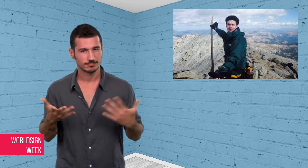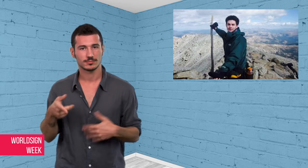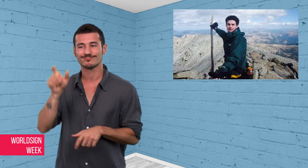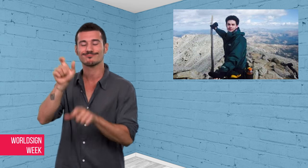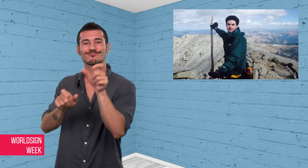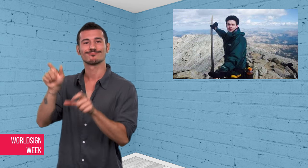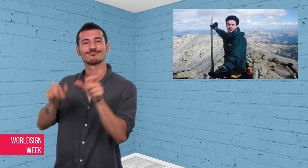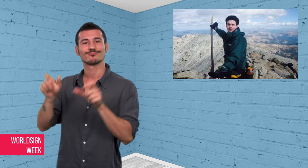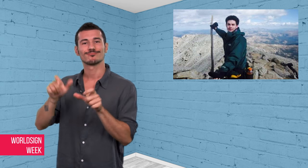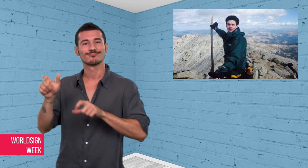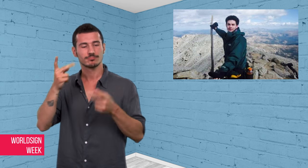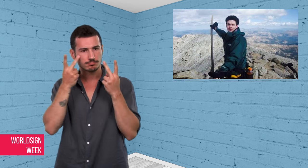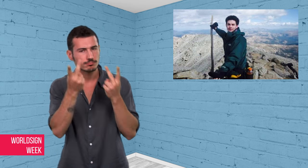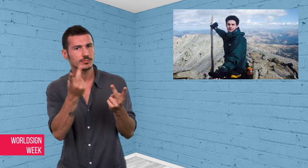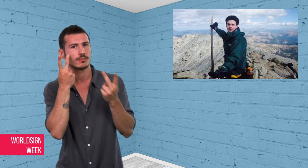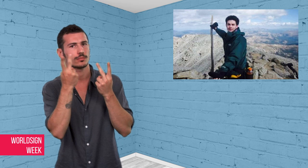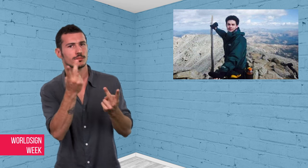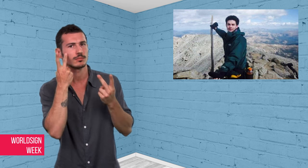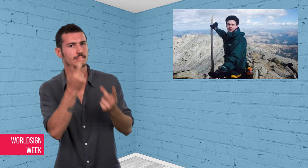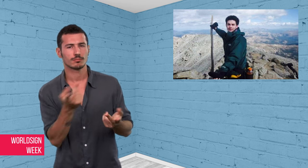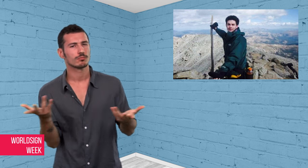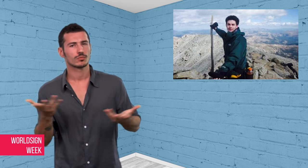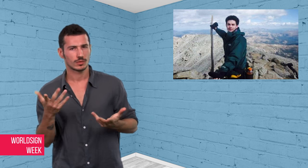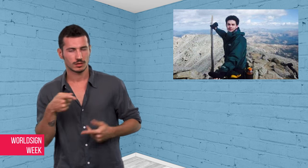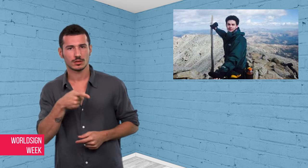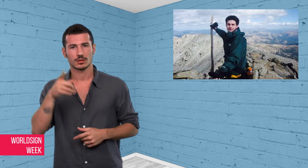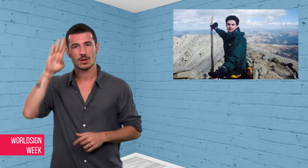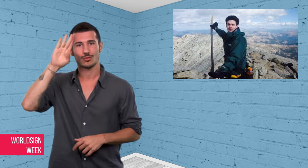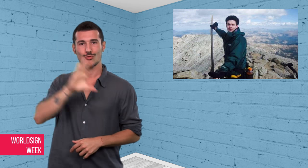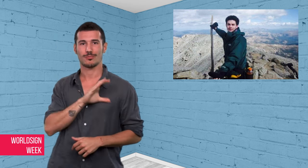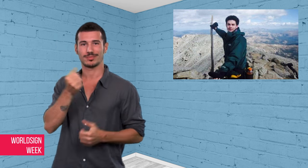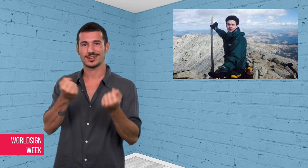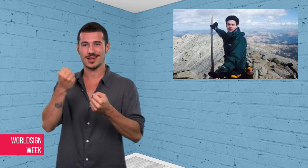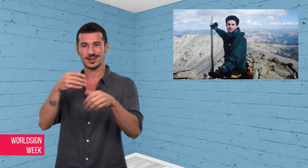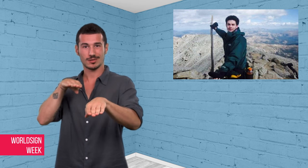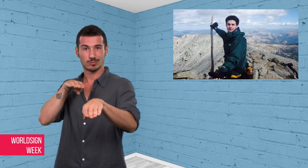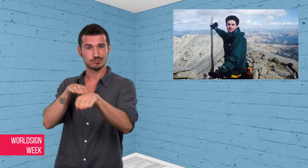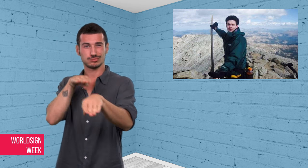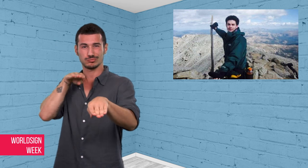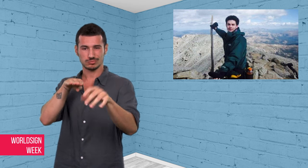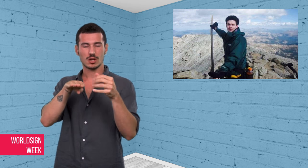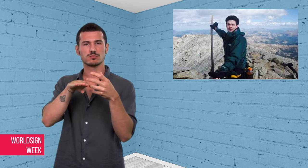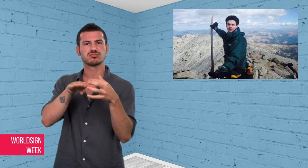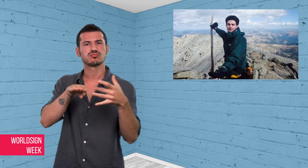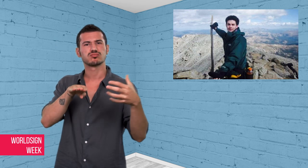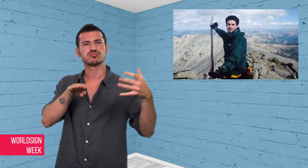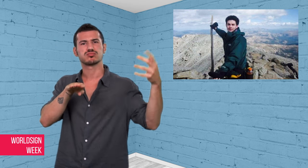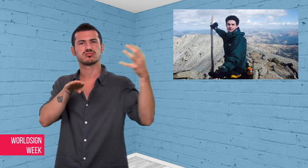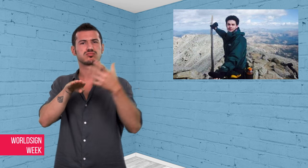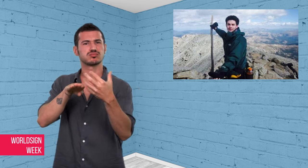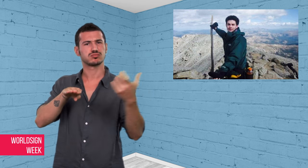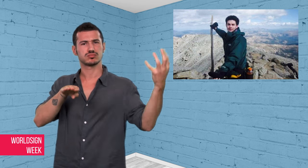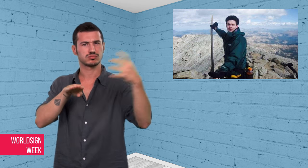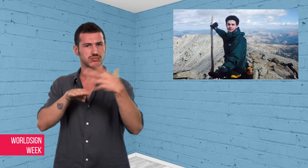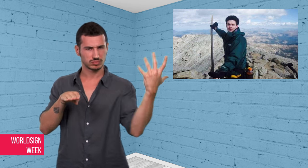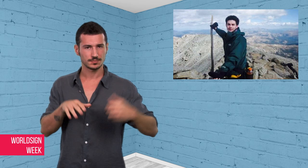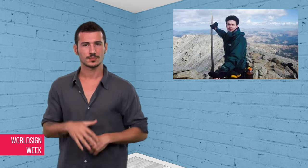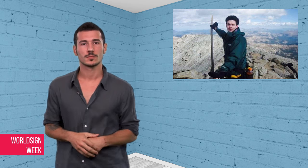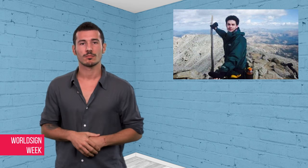Witnesses said the police car was full of smoke from the bumping.